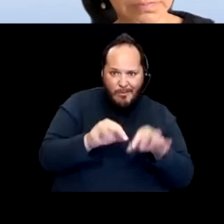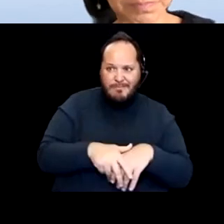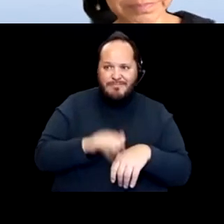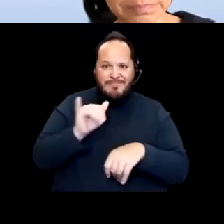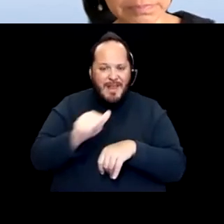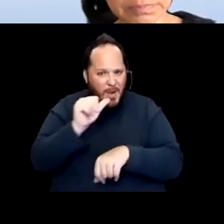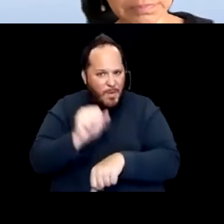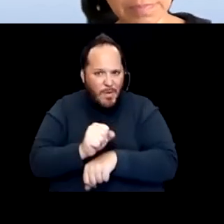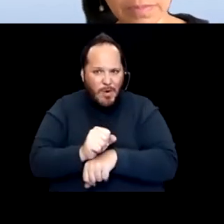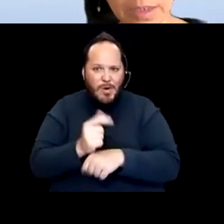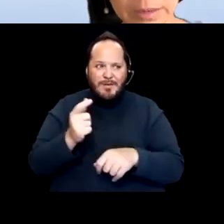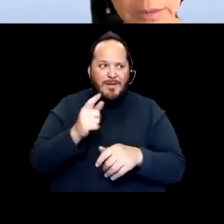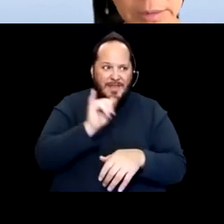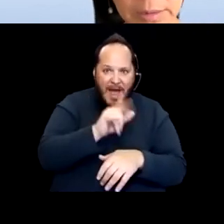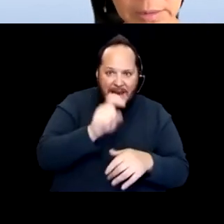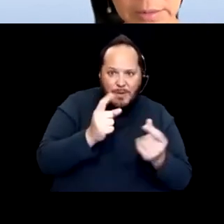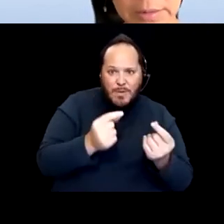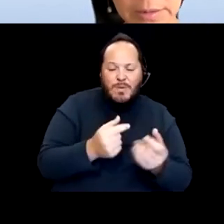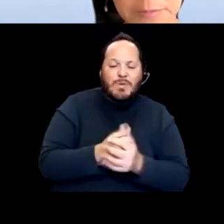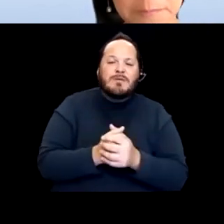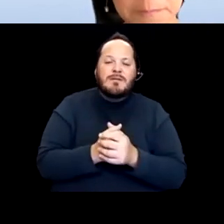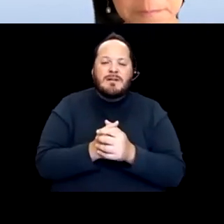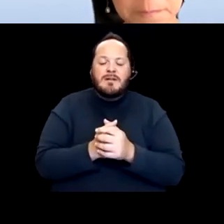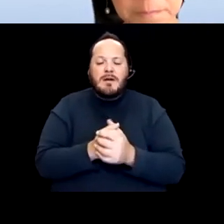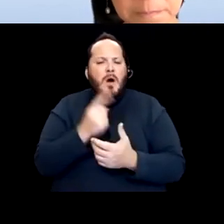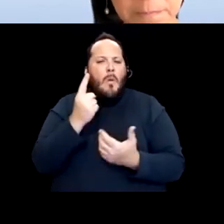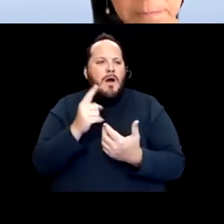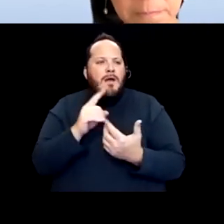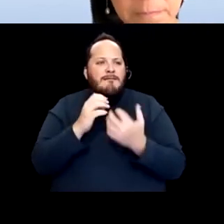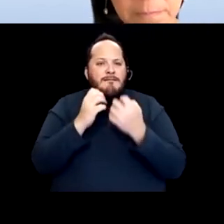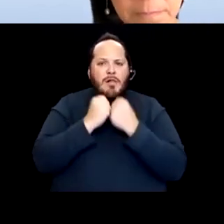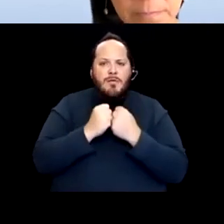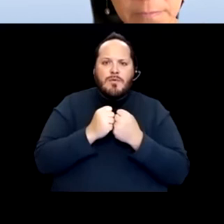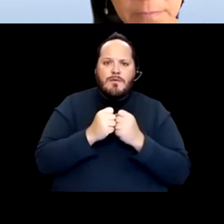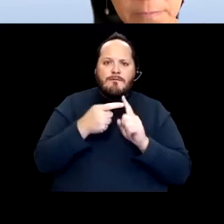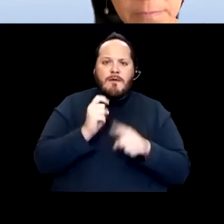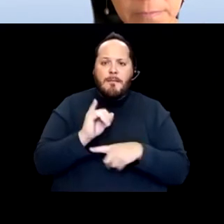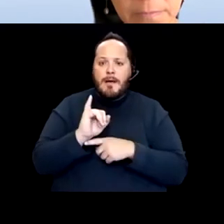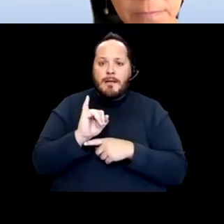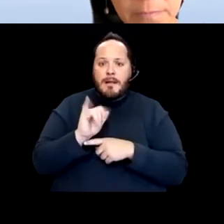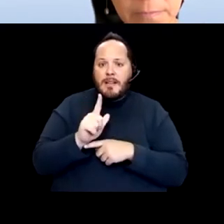And, you know, one of the values of independent living is all about choice.